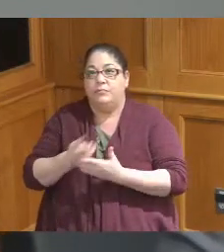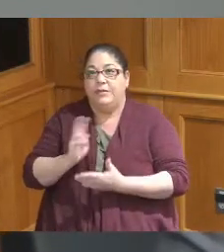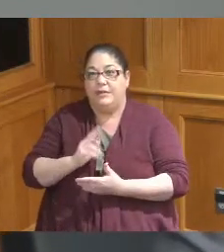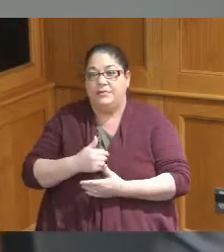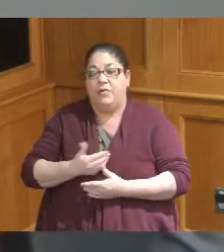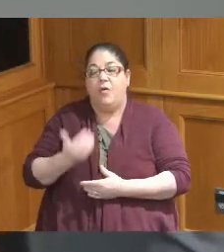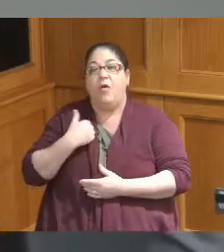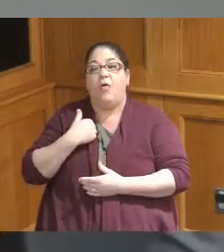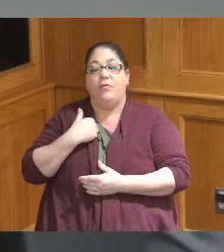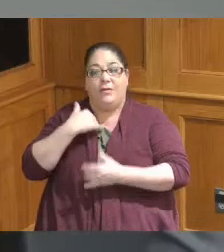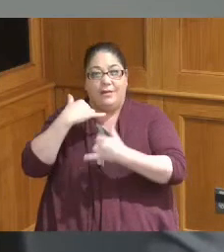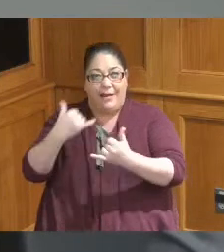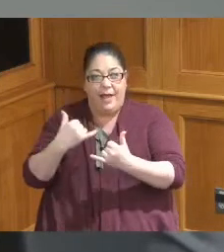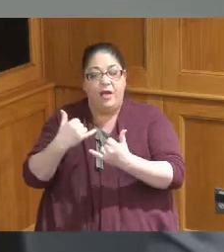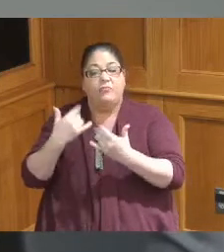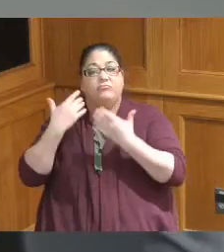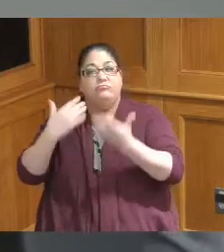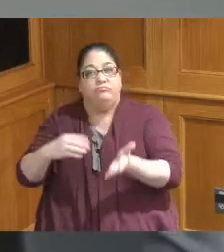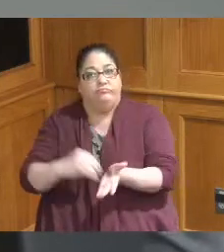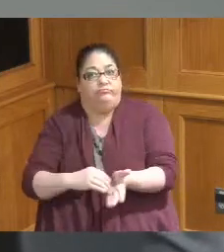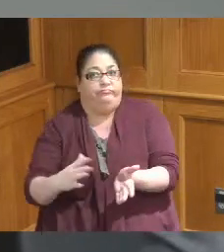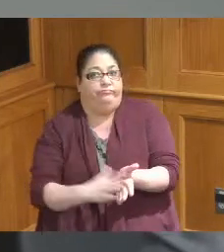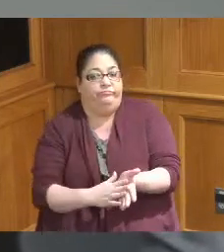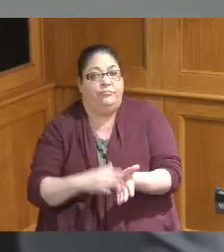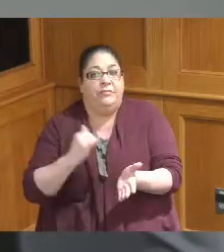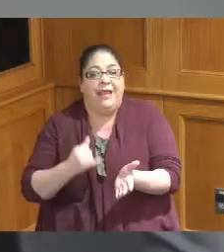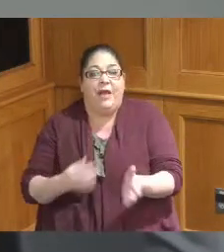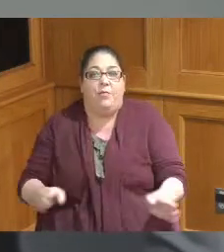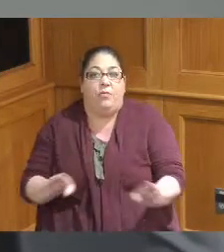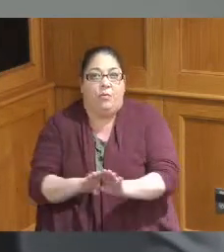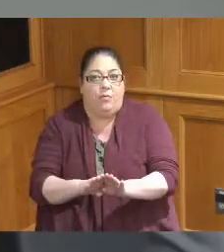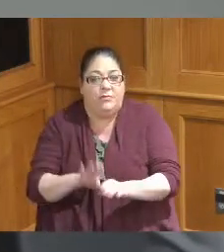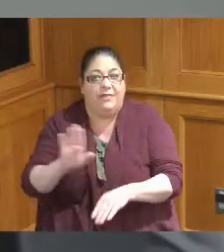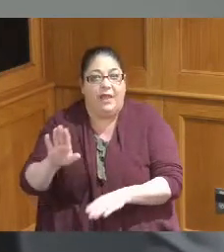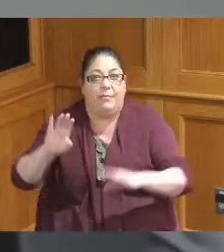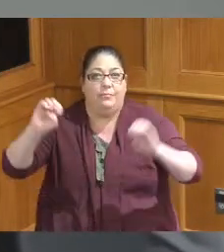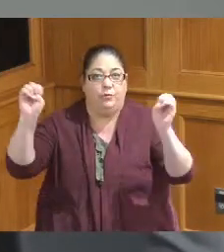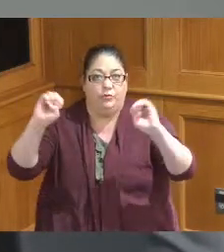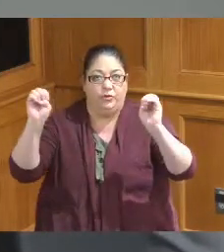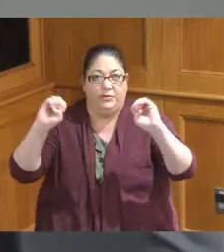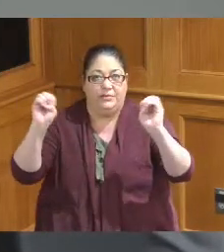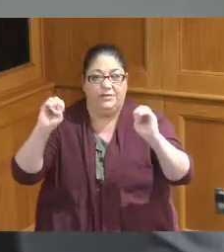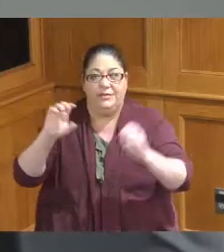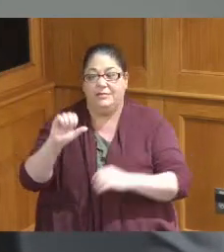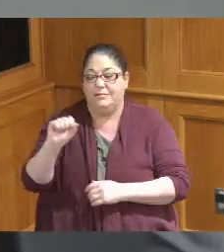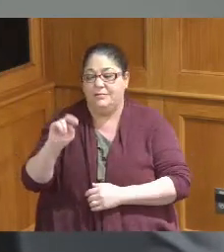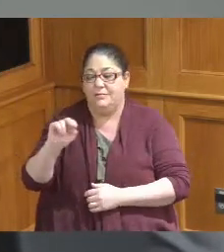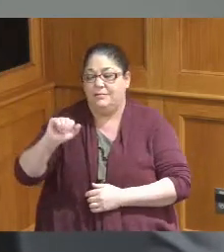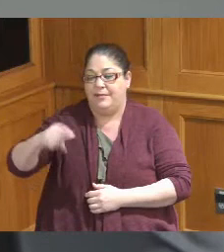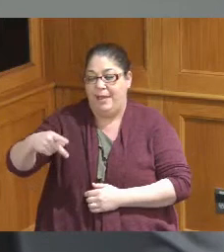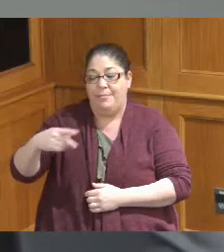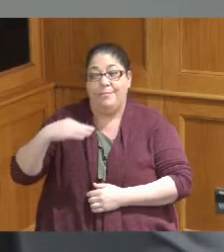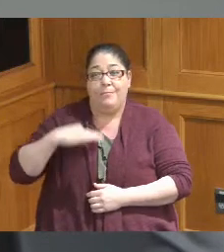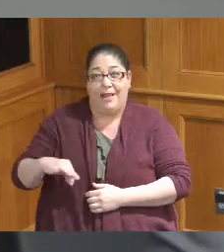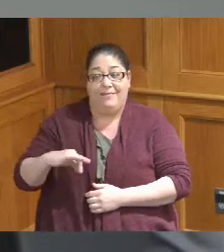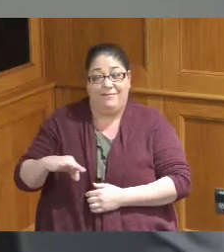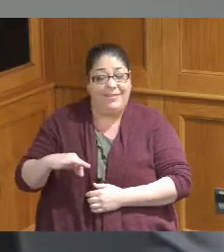this is in light of the ending of the emergency SNAP benefits by the federal government which